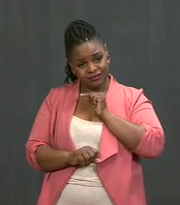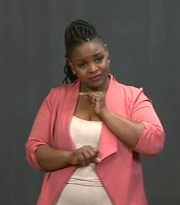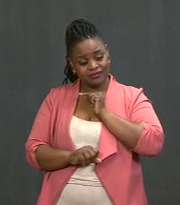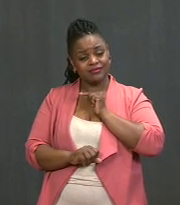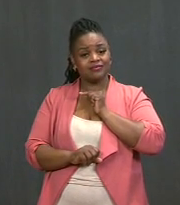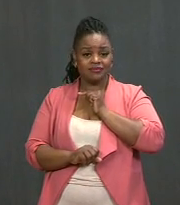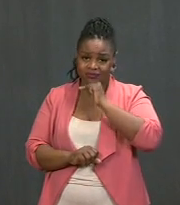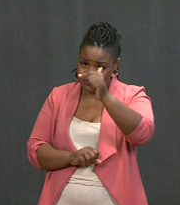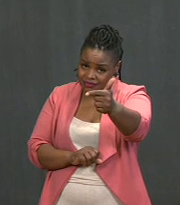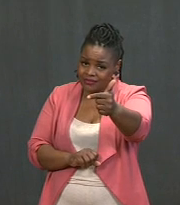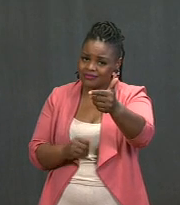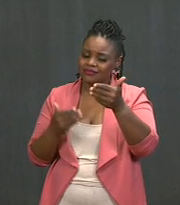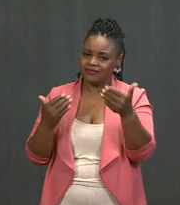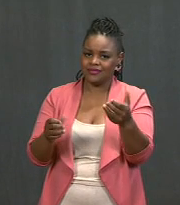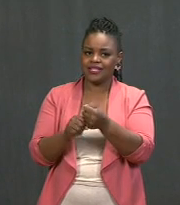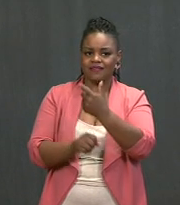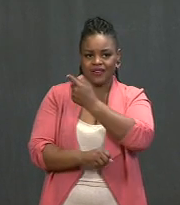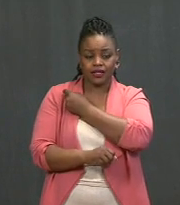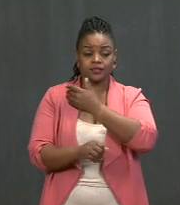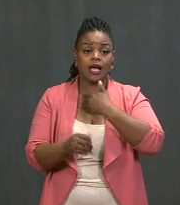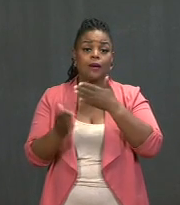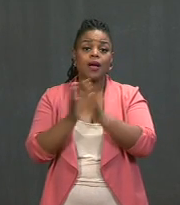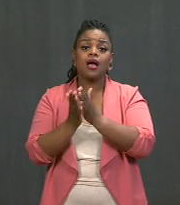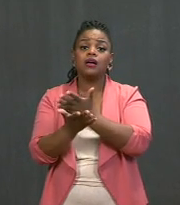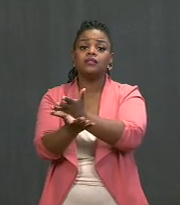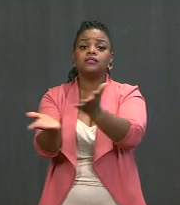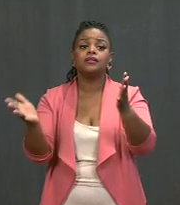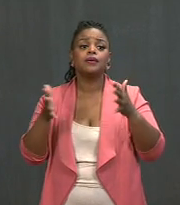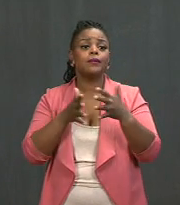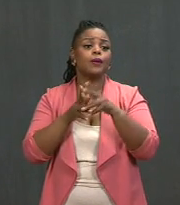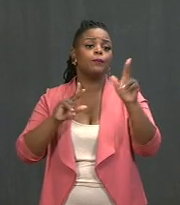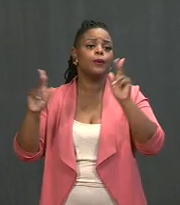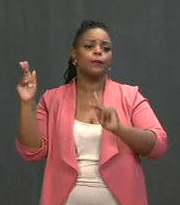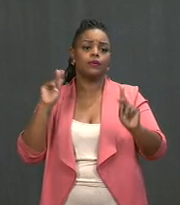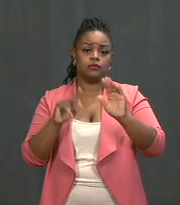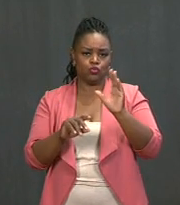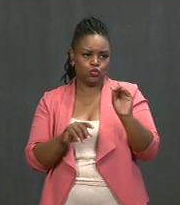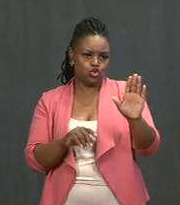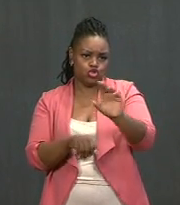While I'm asking Americans -- the American people to do their job, here's what I'm doing.